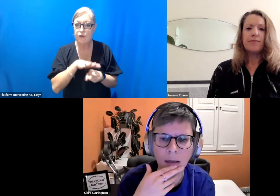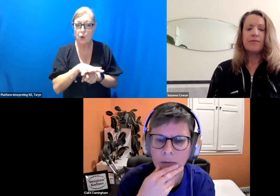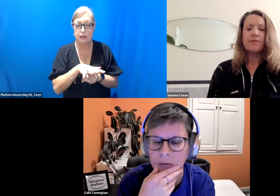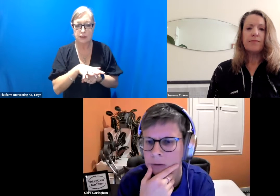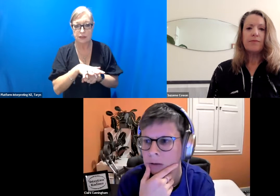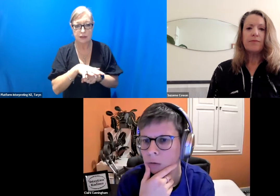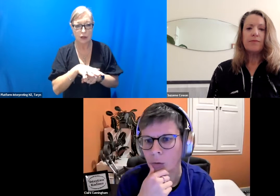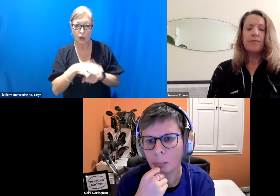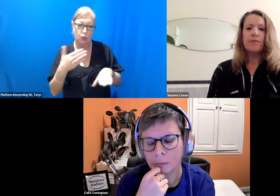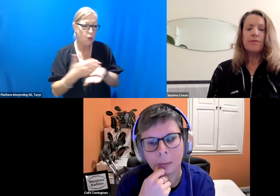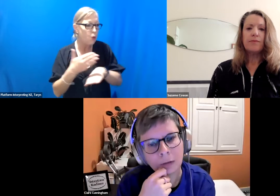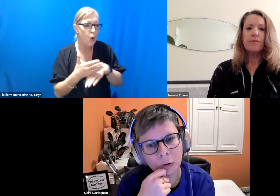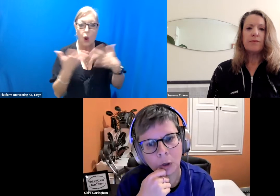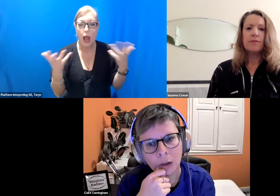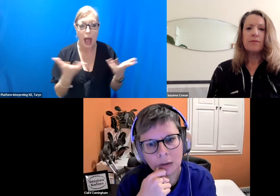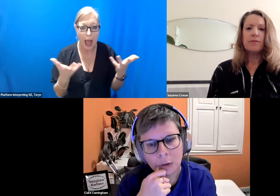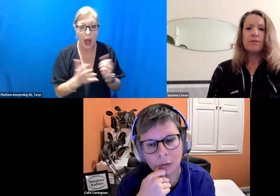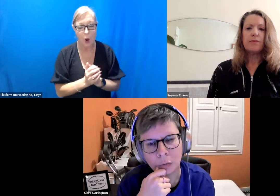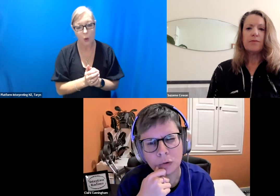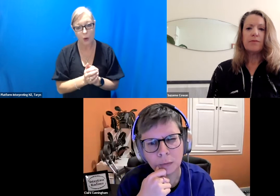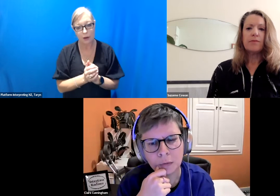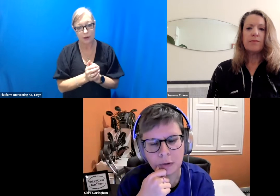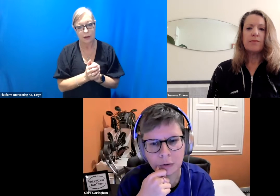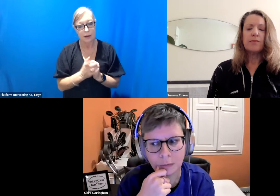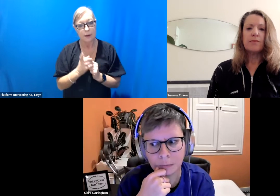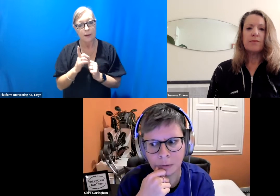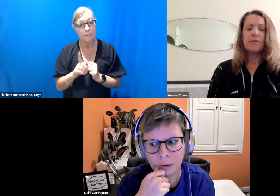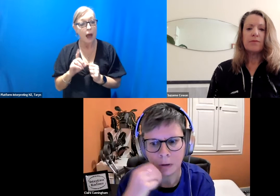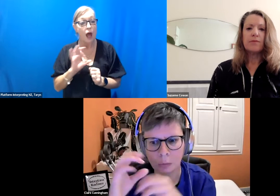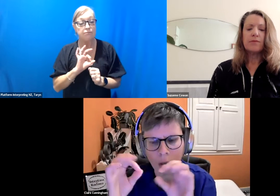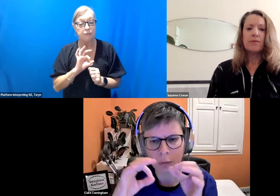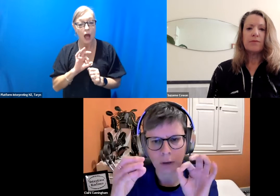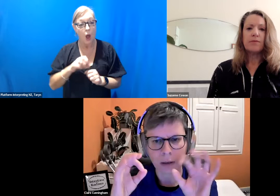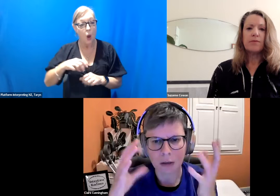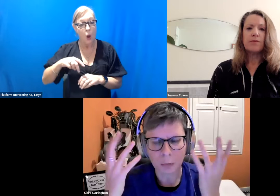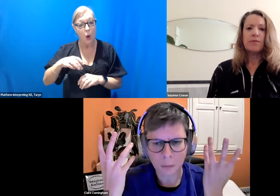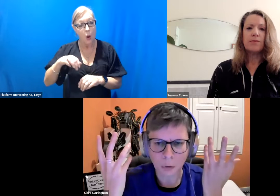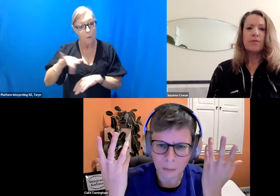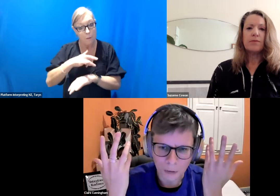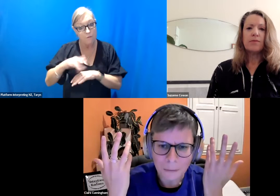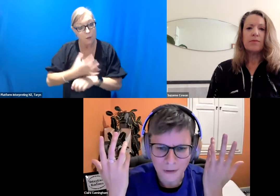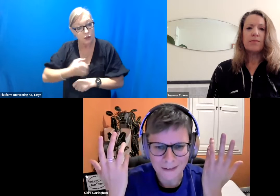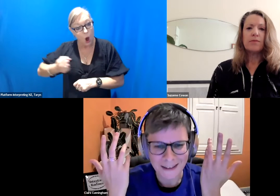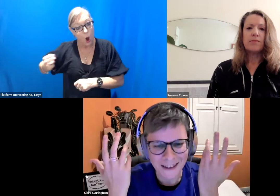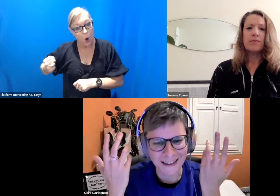and not performing for a while has been useful to sort of go, “how do I explain what I mean by these